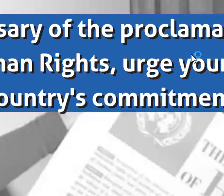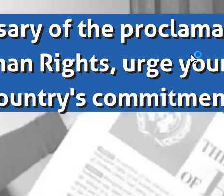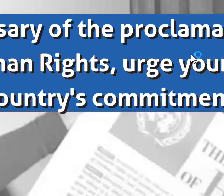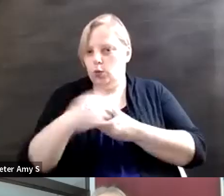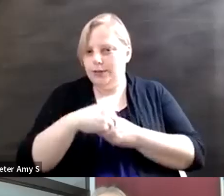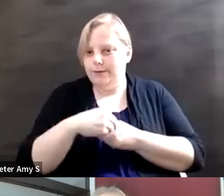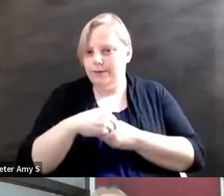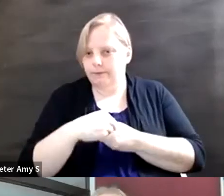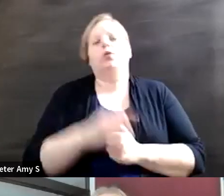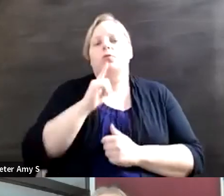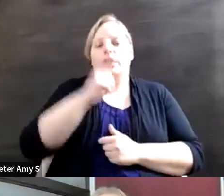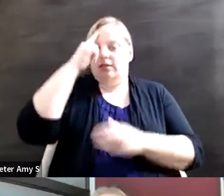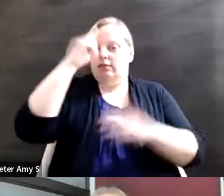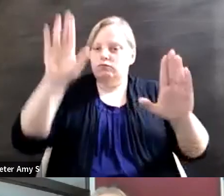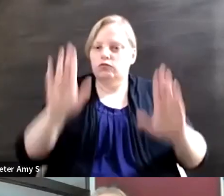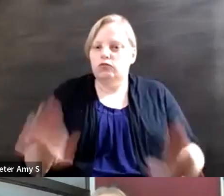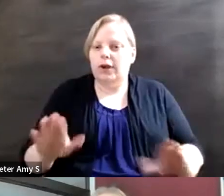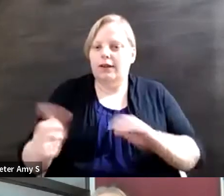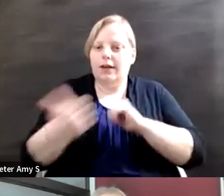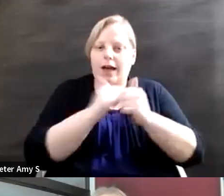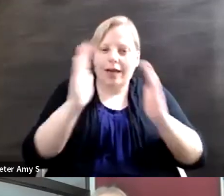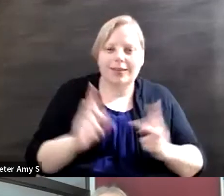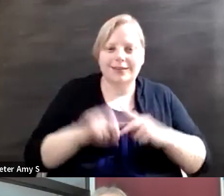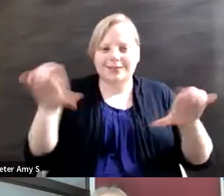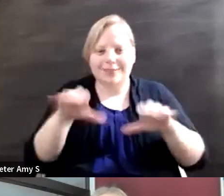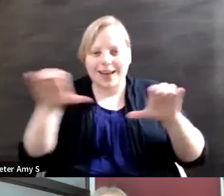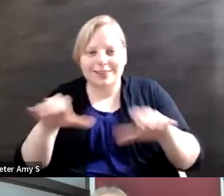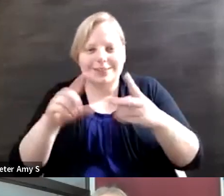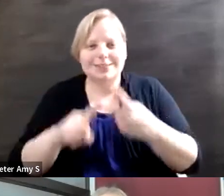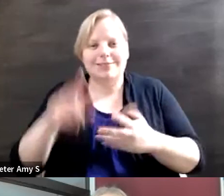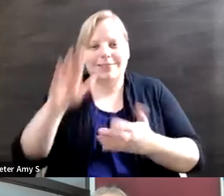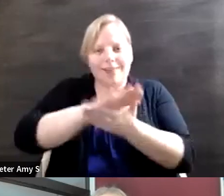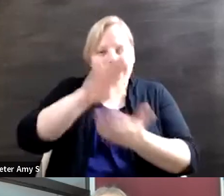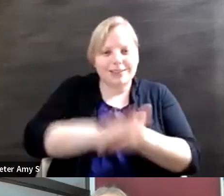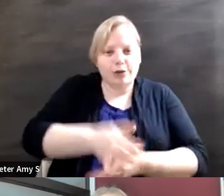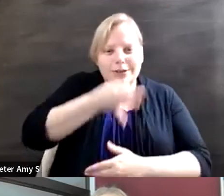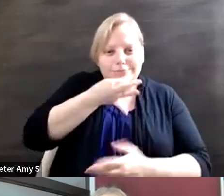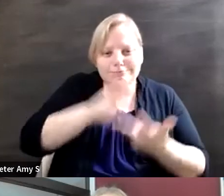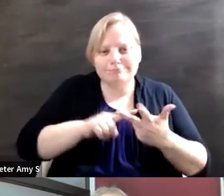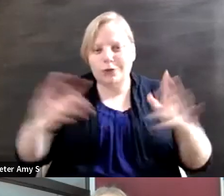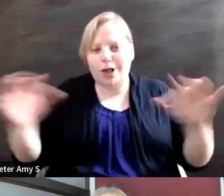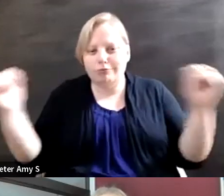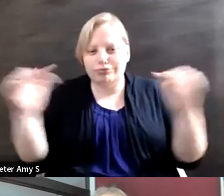think it's great to bring athletes, activists, academics, coming together, artists, to show the